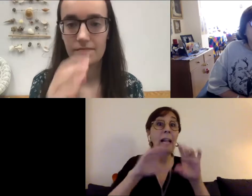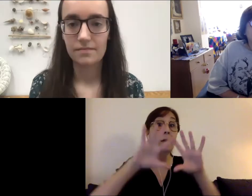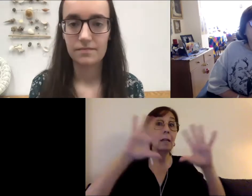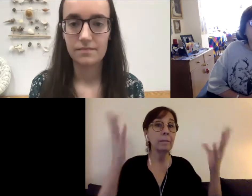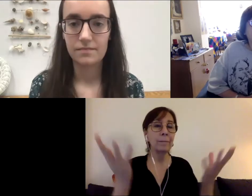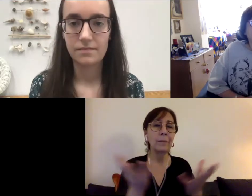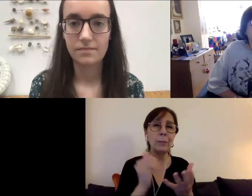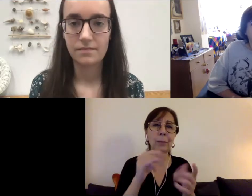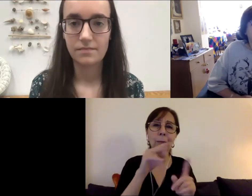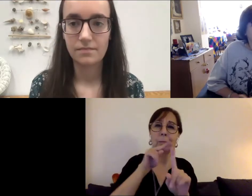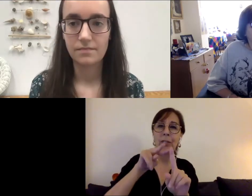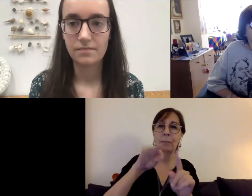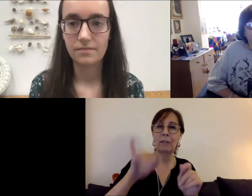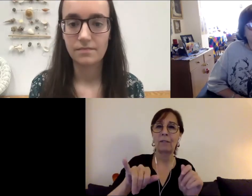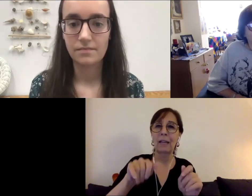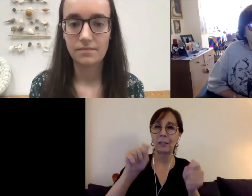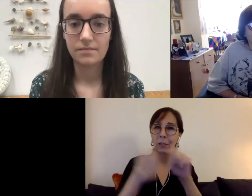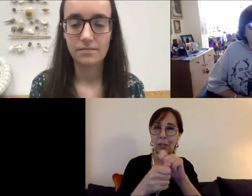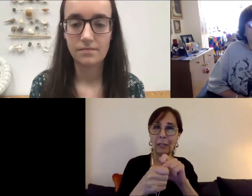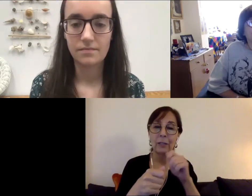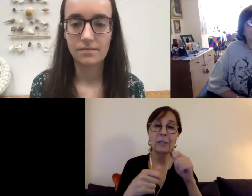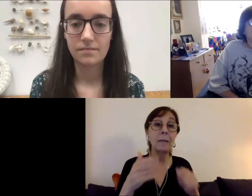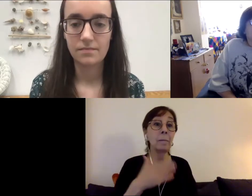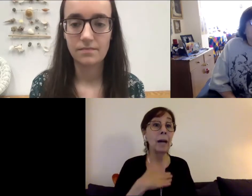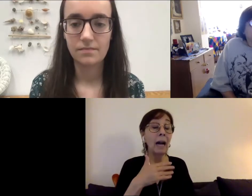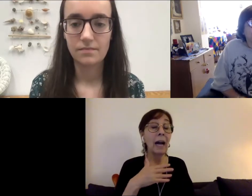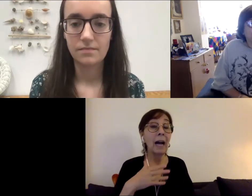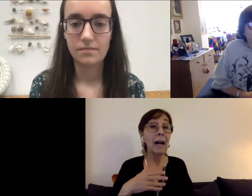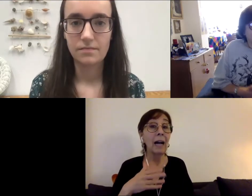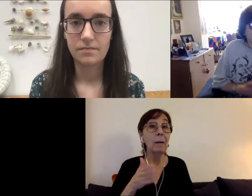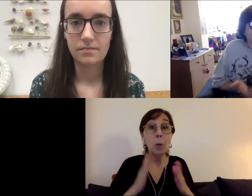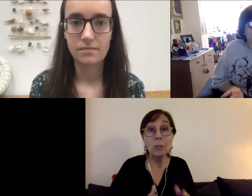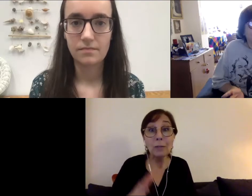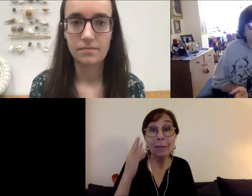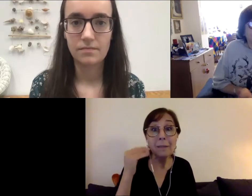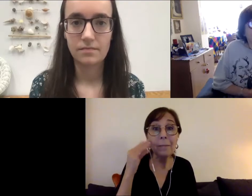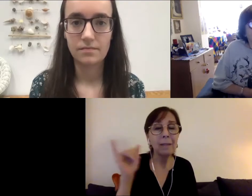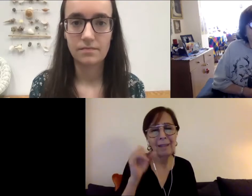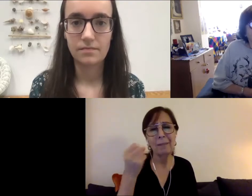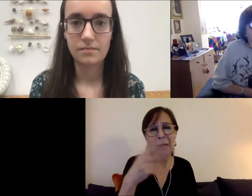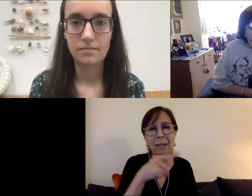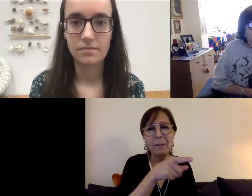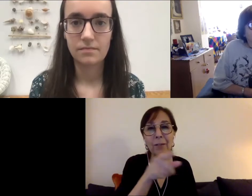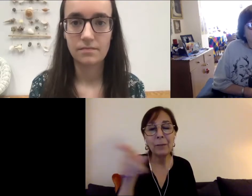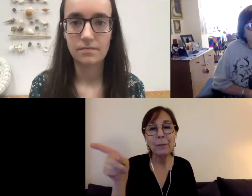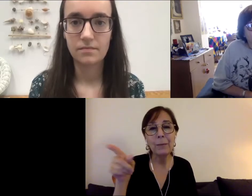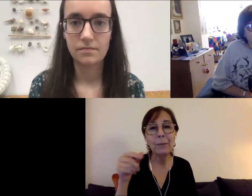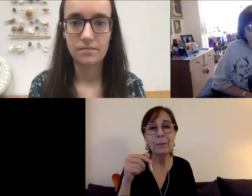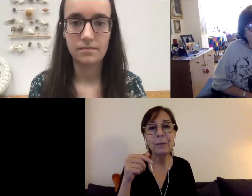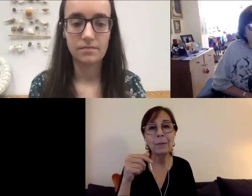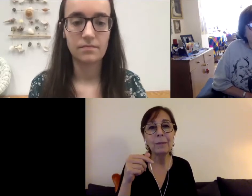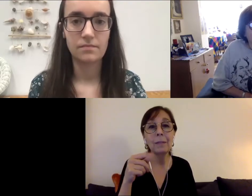my my personal experience is like many of you who are participating in this